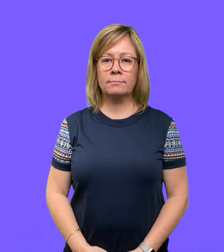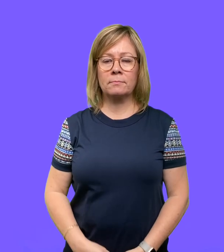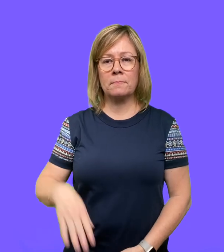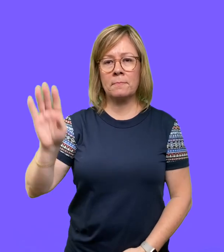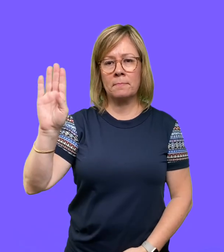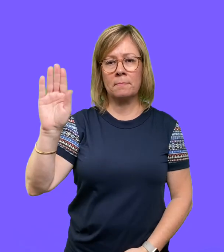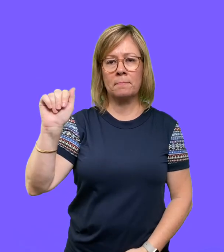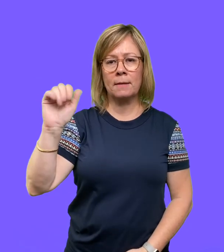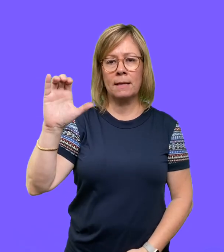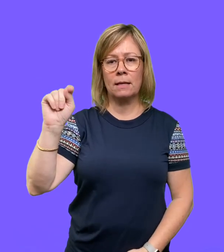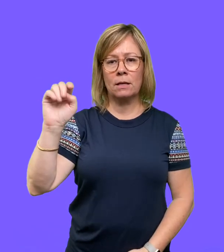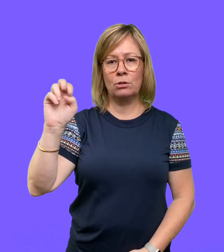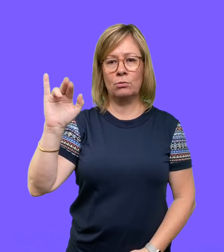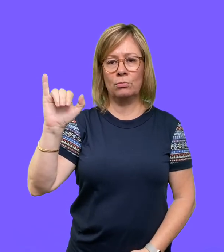Bacteria.